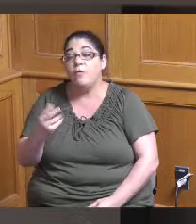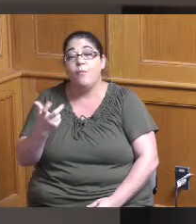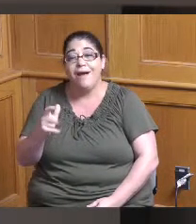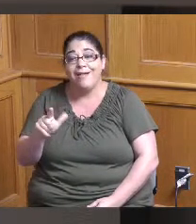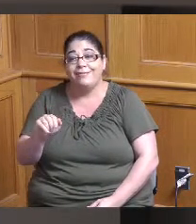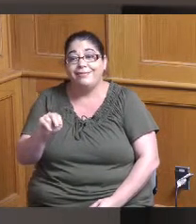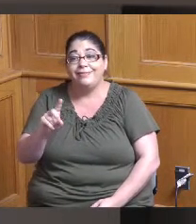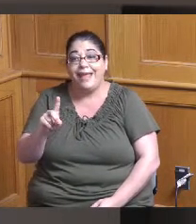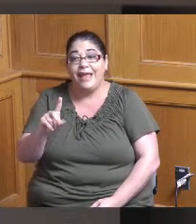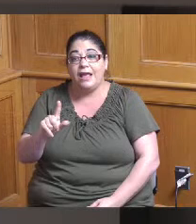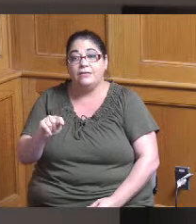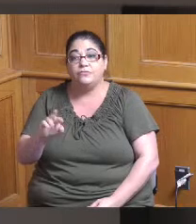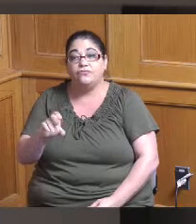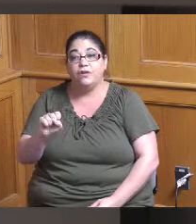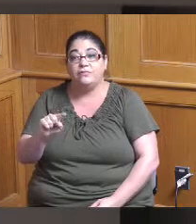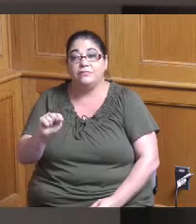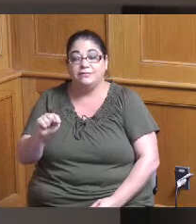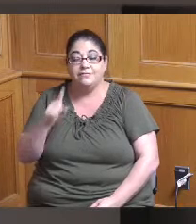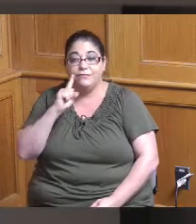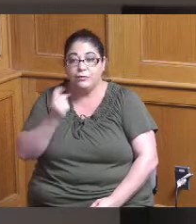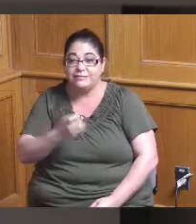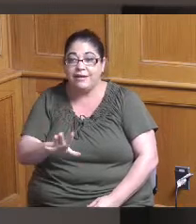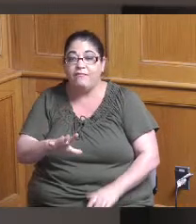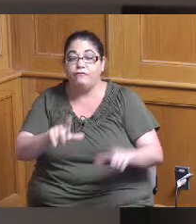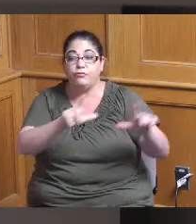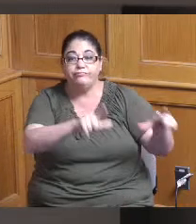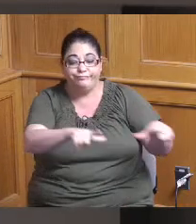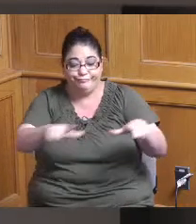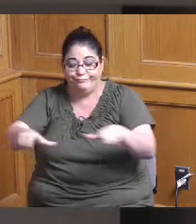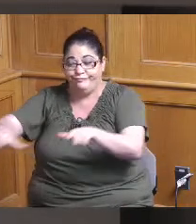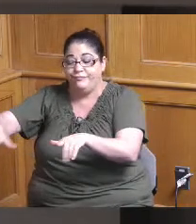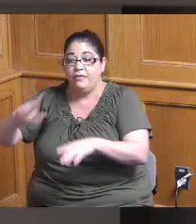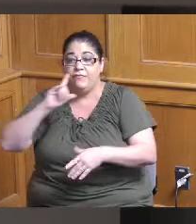Silverton business district this could be a kind of a new model for redevelopment